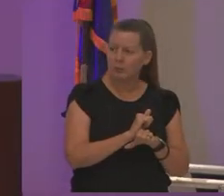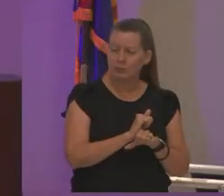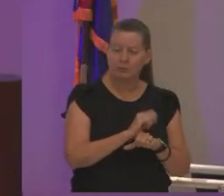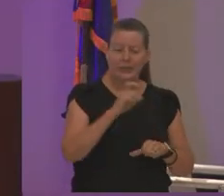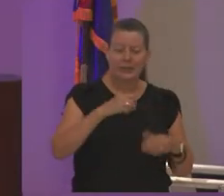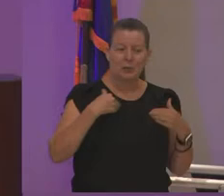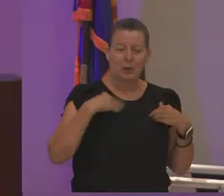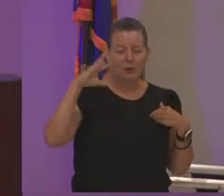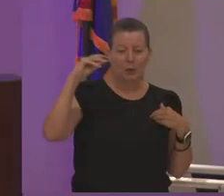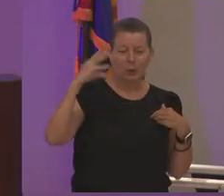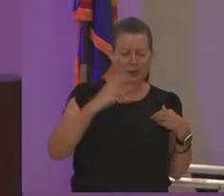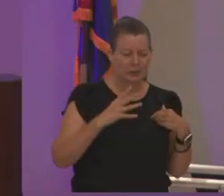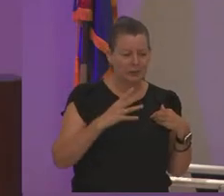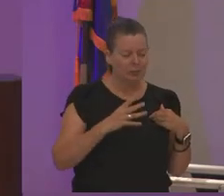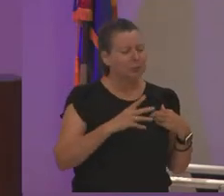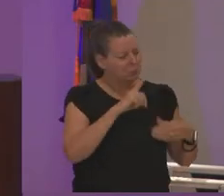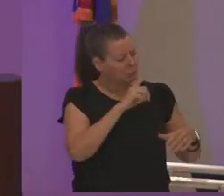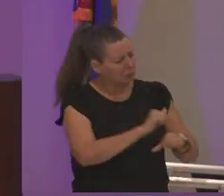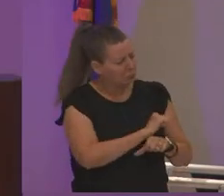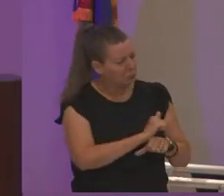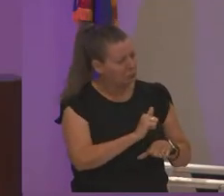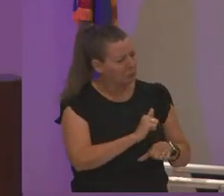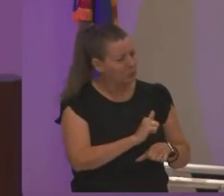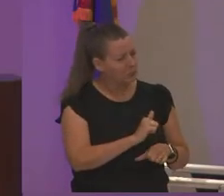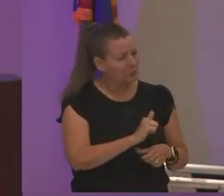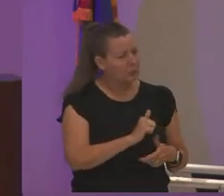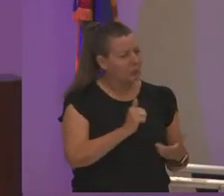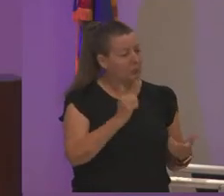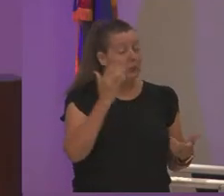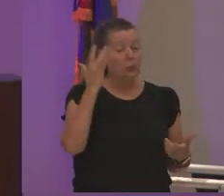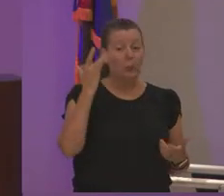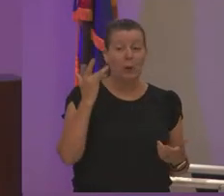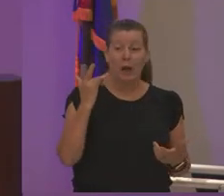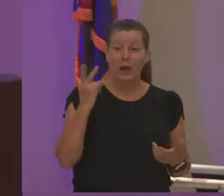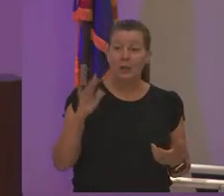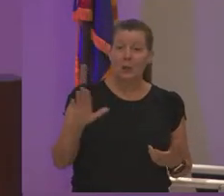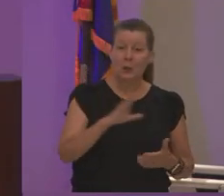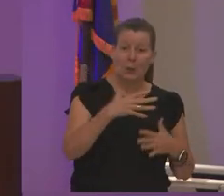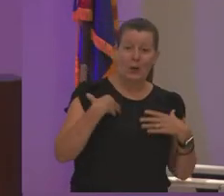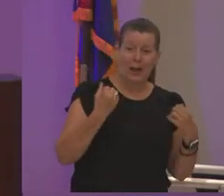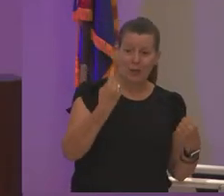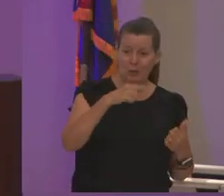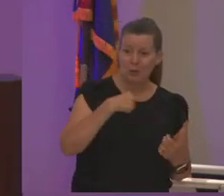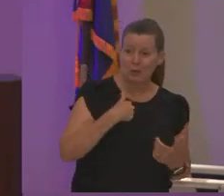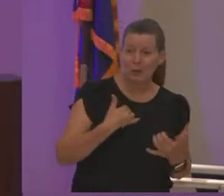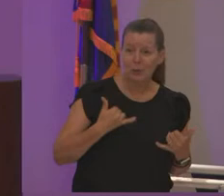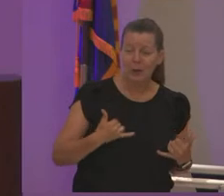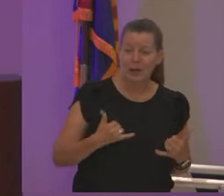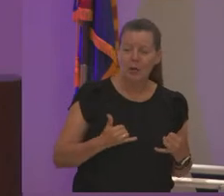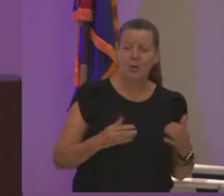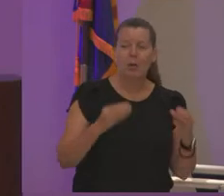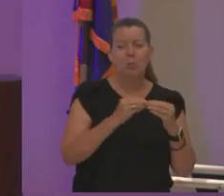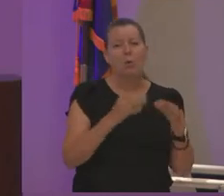and say absolutely why because your health to me right now is more important than anything